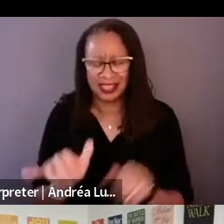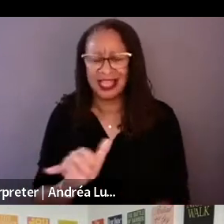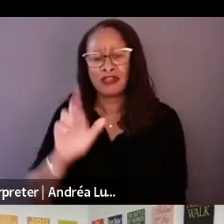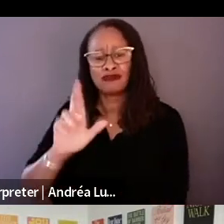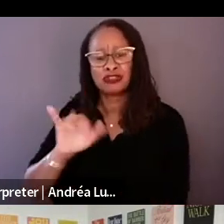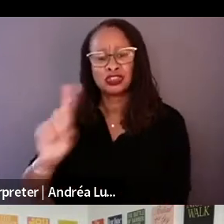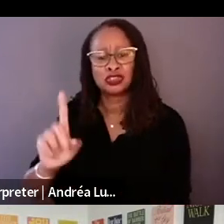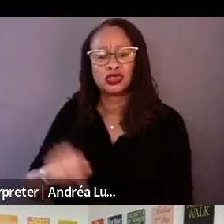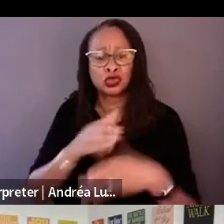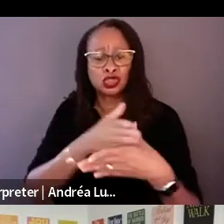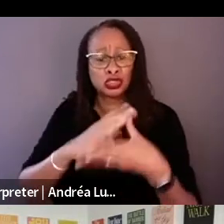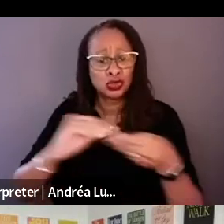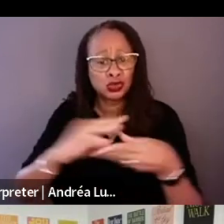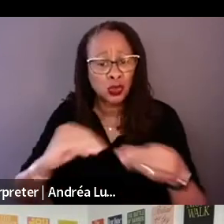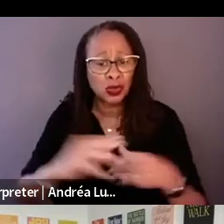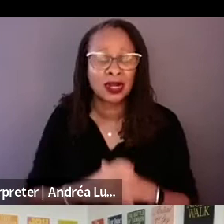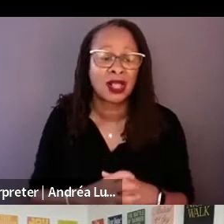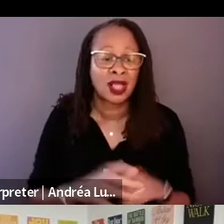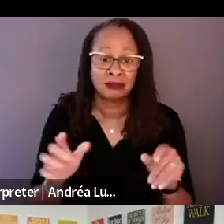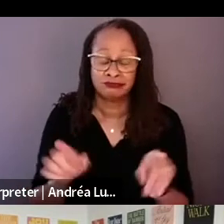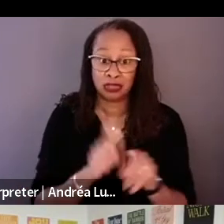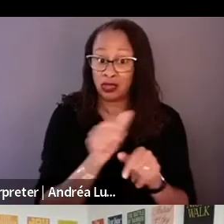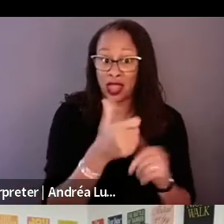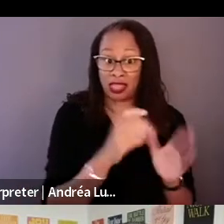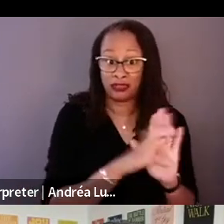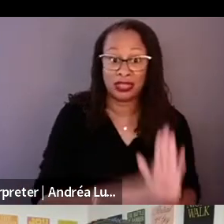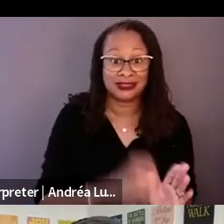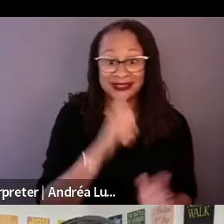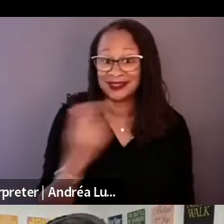This is not something that like people wanted to talk about. Especially his son.